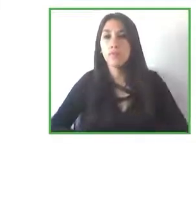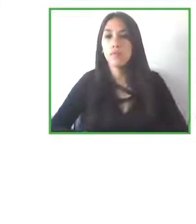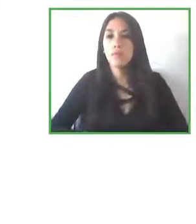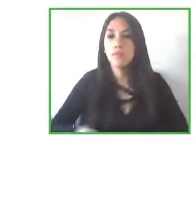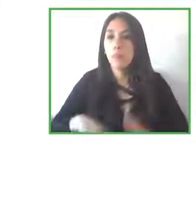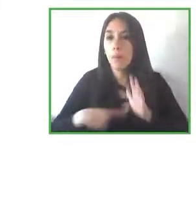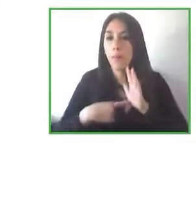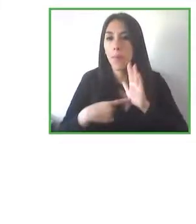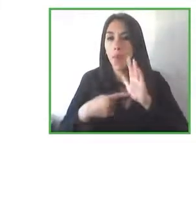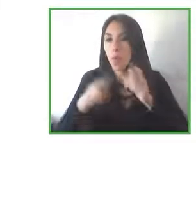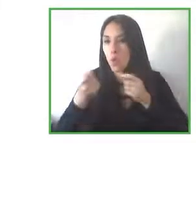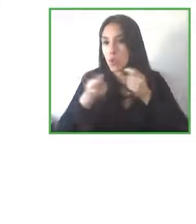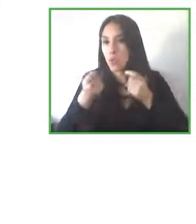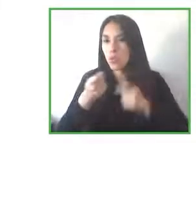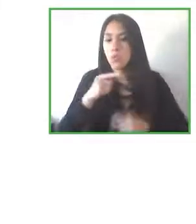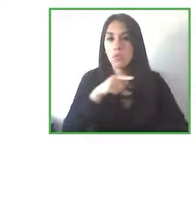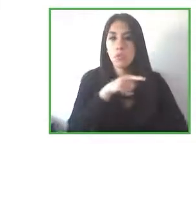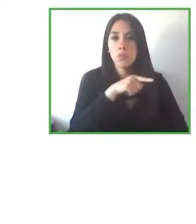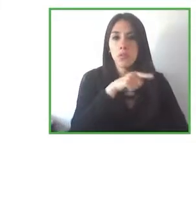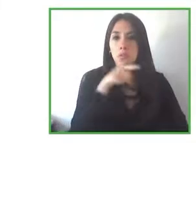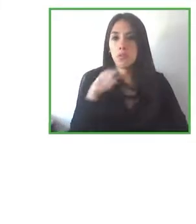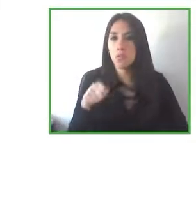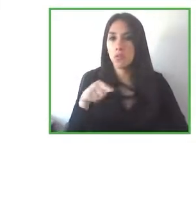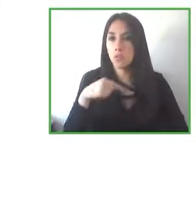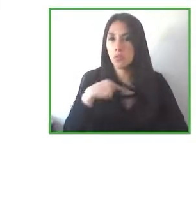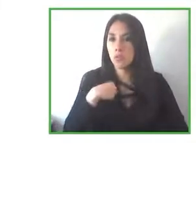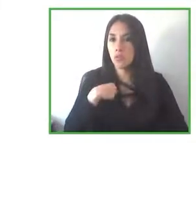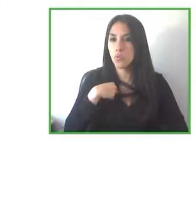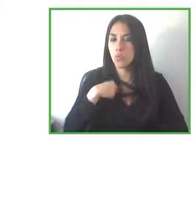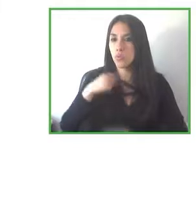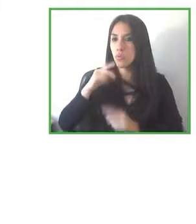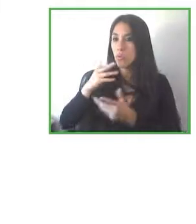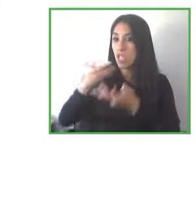it'll be very hard to convince them to provide you with funding or any kind of support.